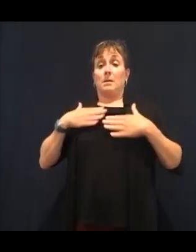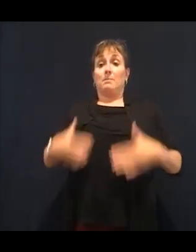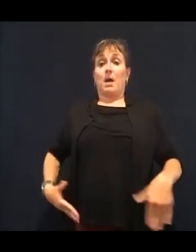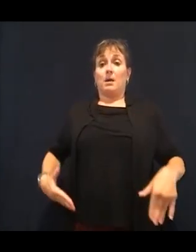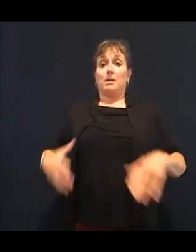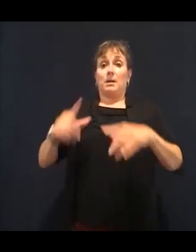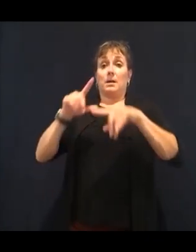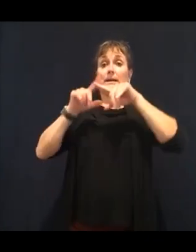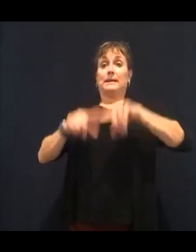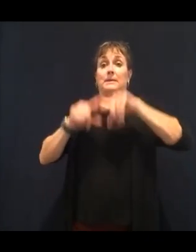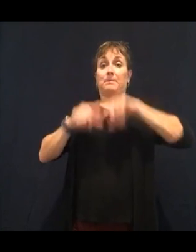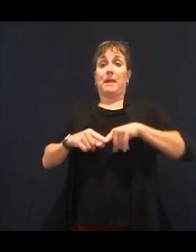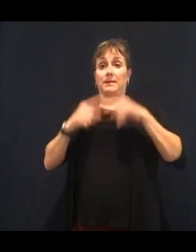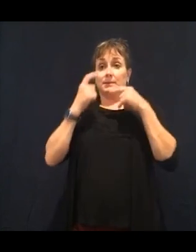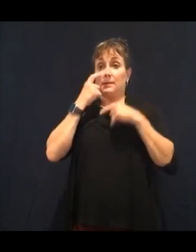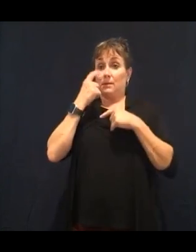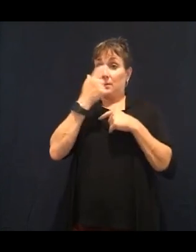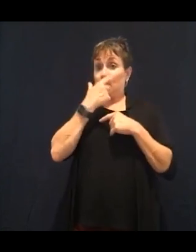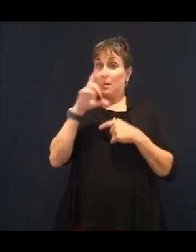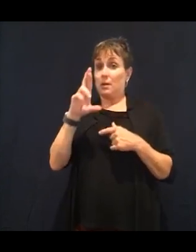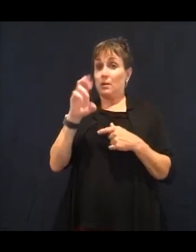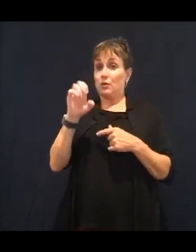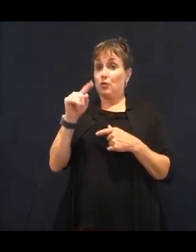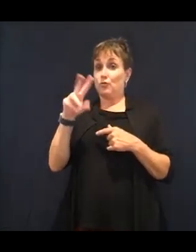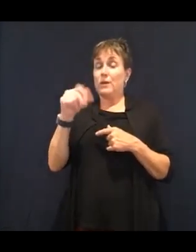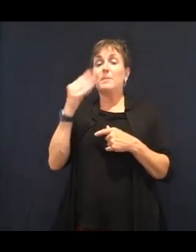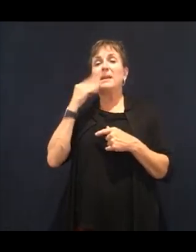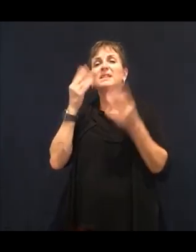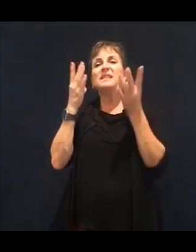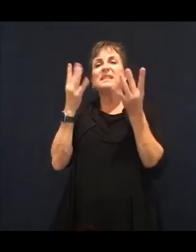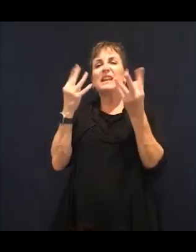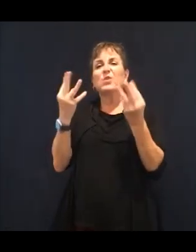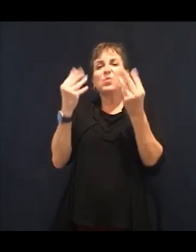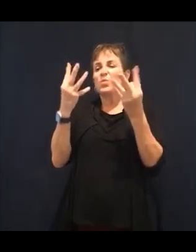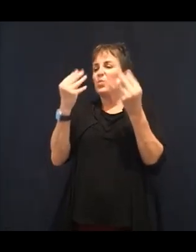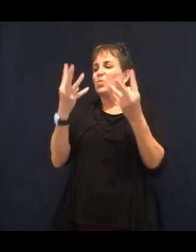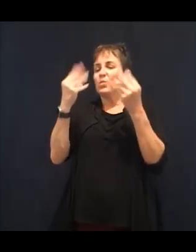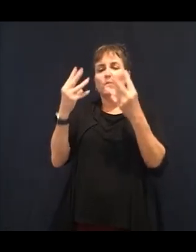the pull of fluid to the retina.